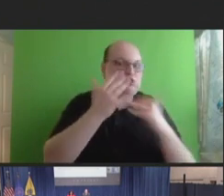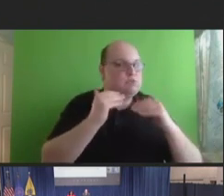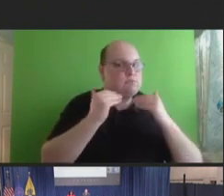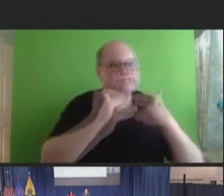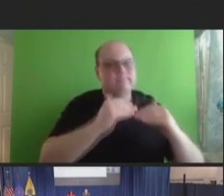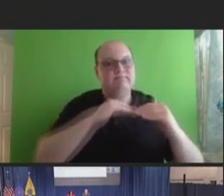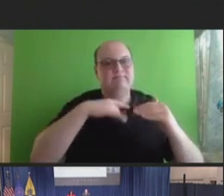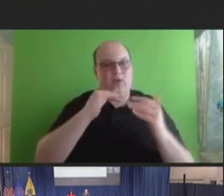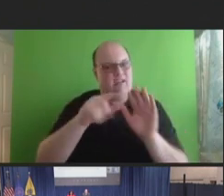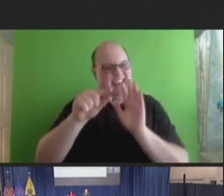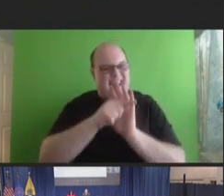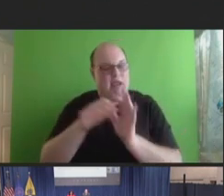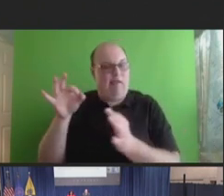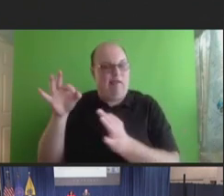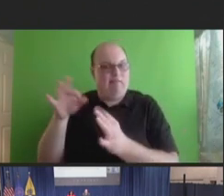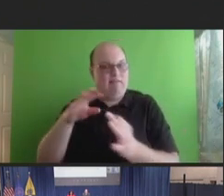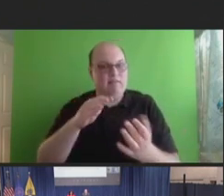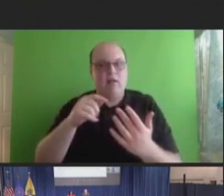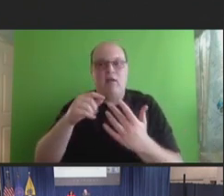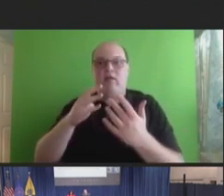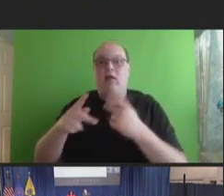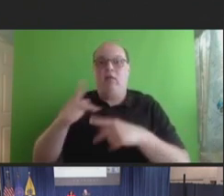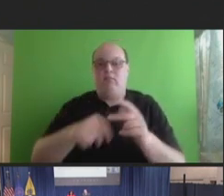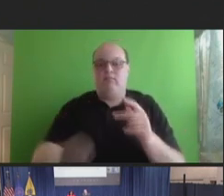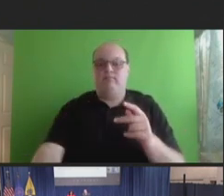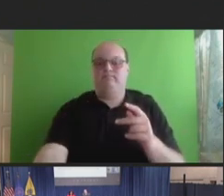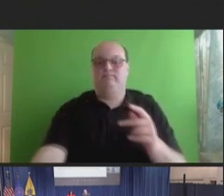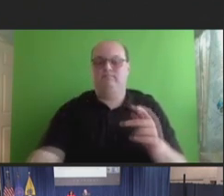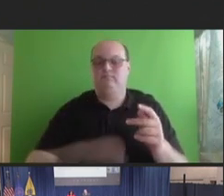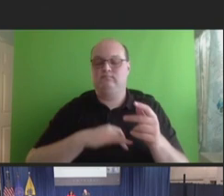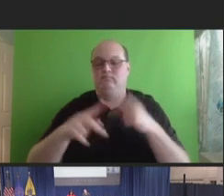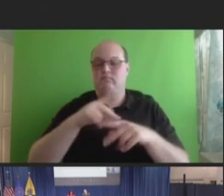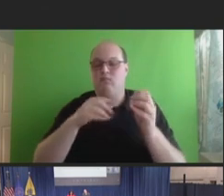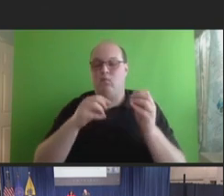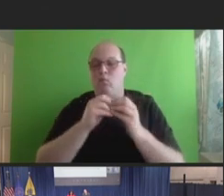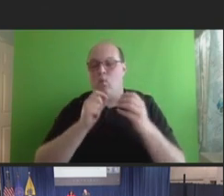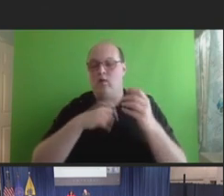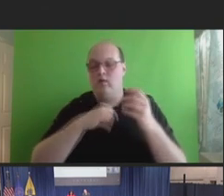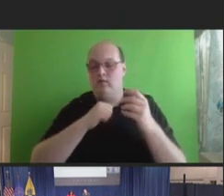feedback and making folks more hesitant to have some of these important discussions with